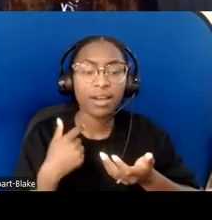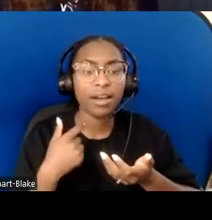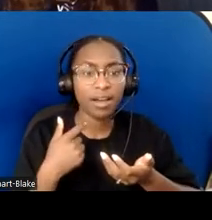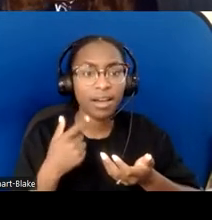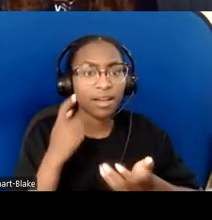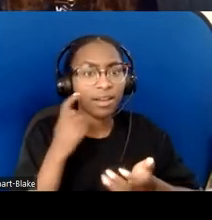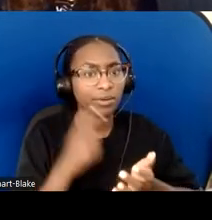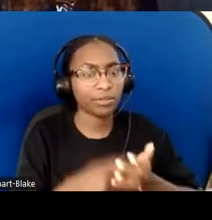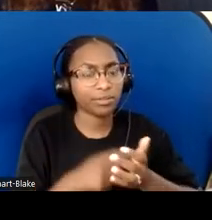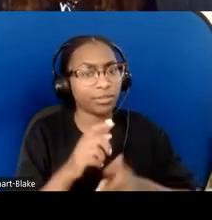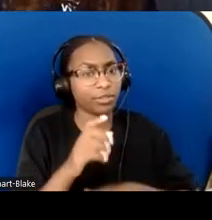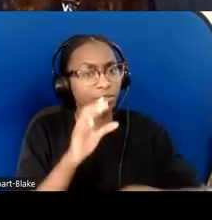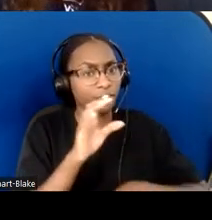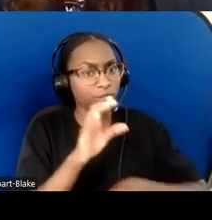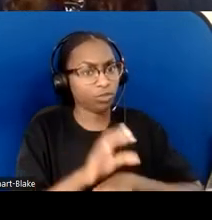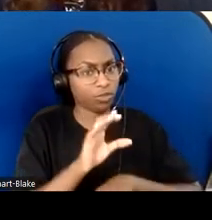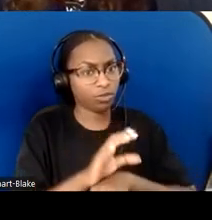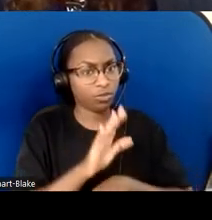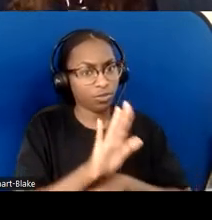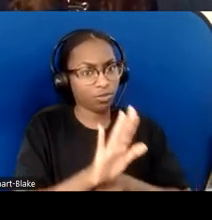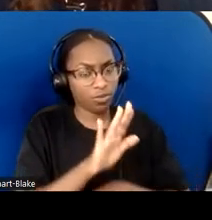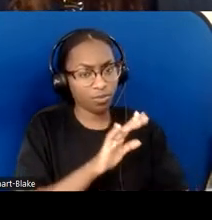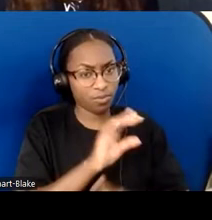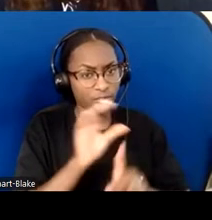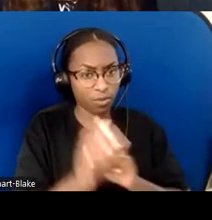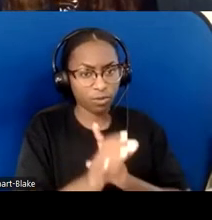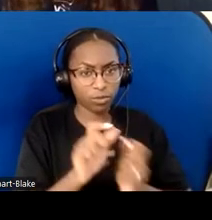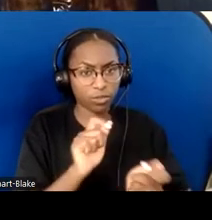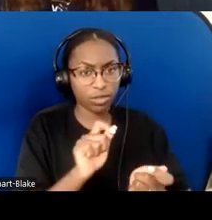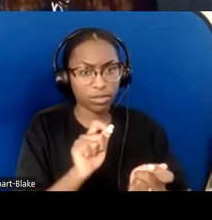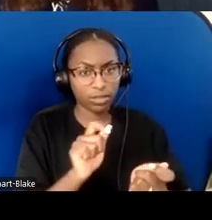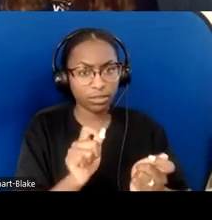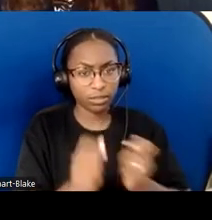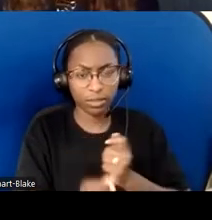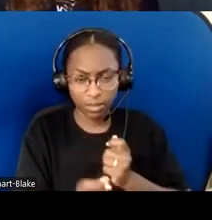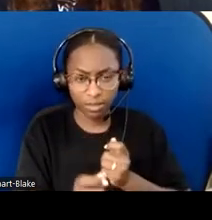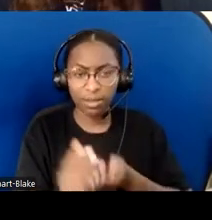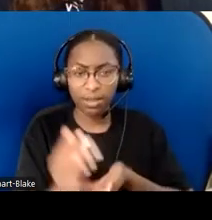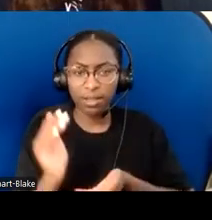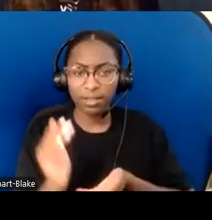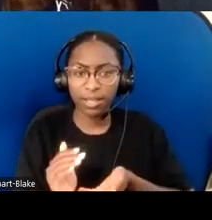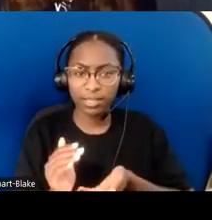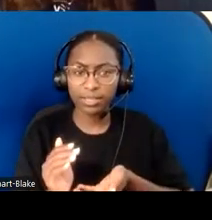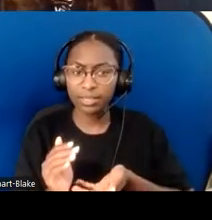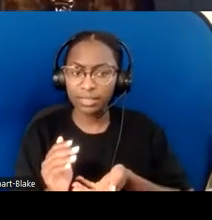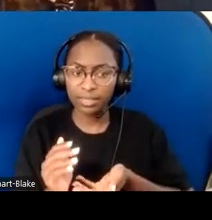to where they were less anxious about needing everything to be predictable,